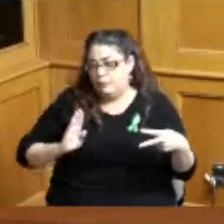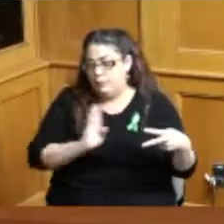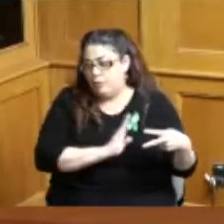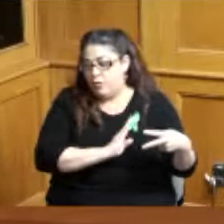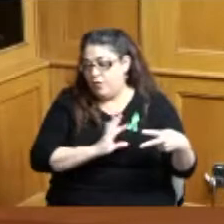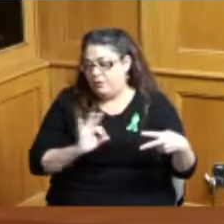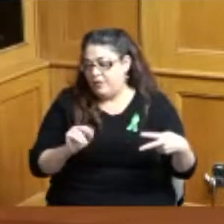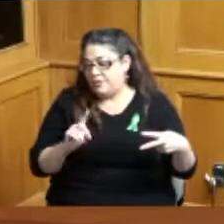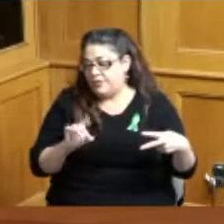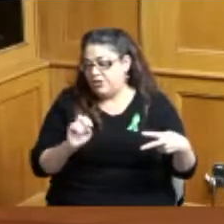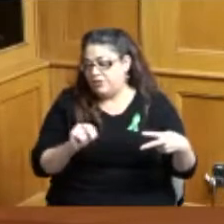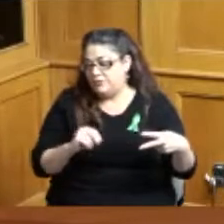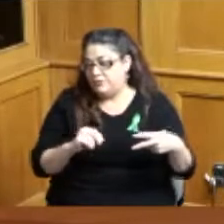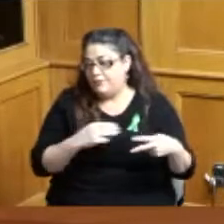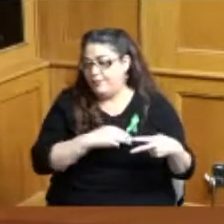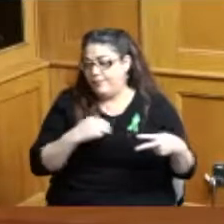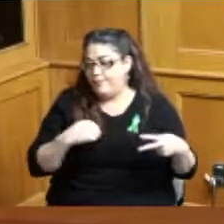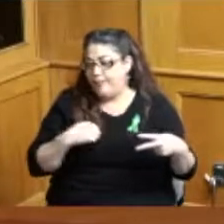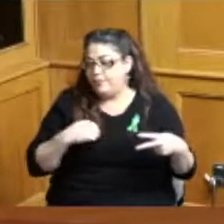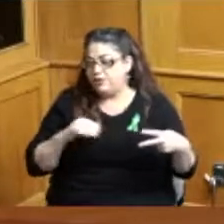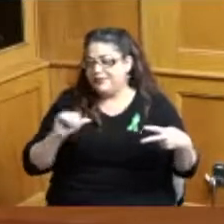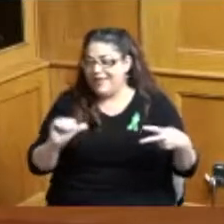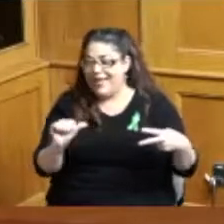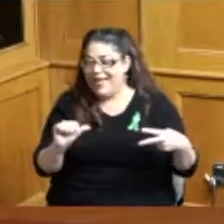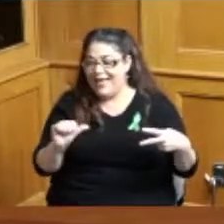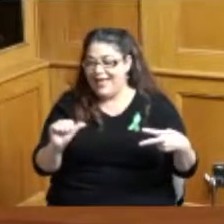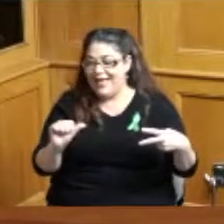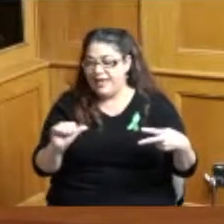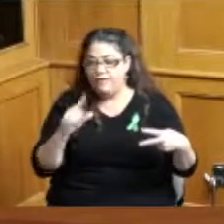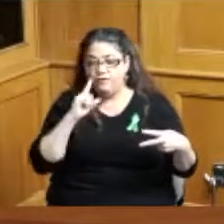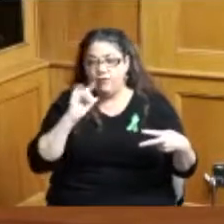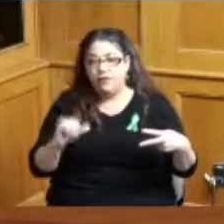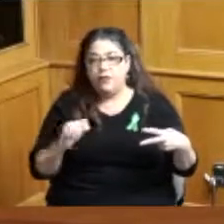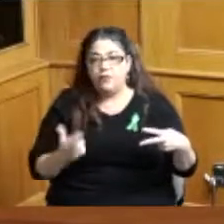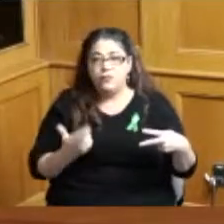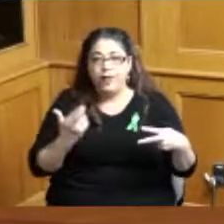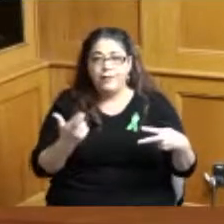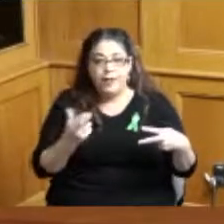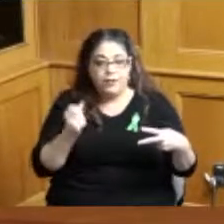in exhibit a in that resolution the administration recommends approval of the resolution